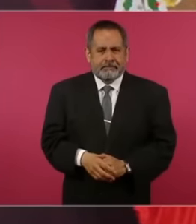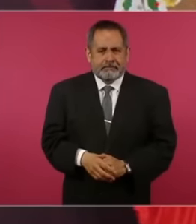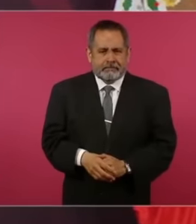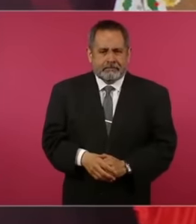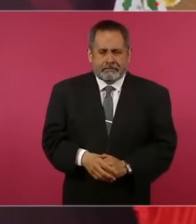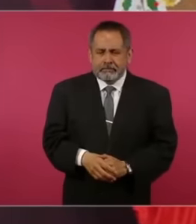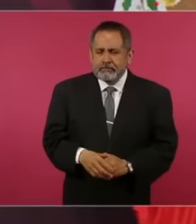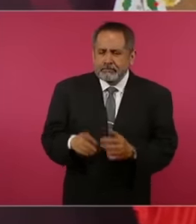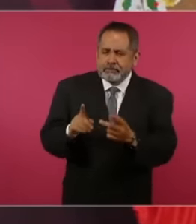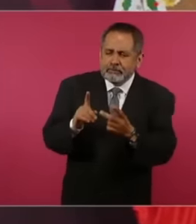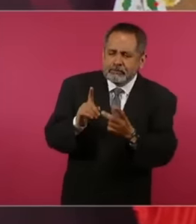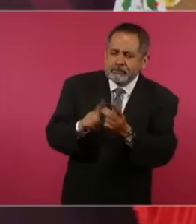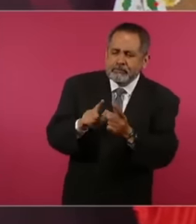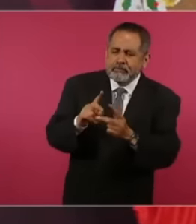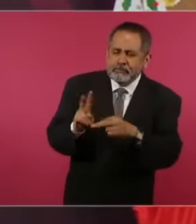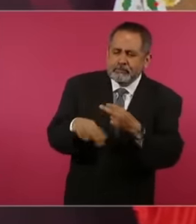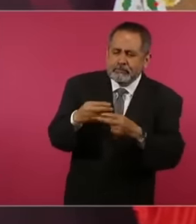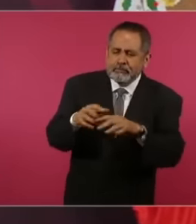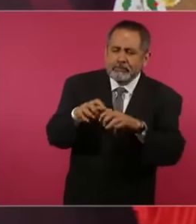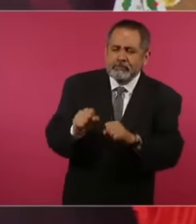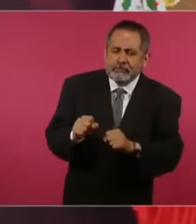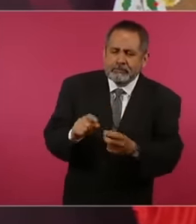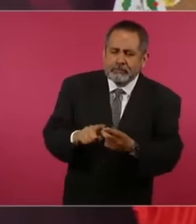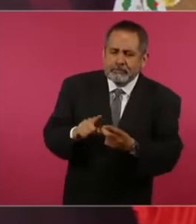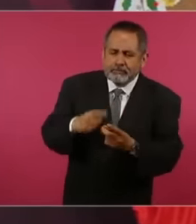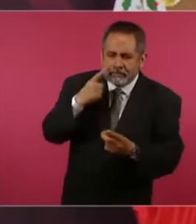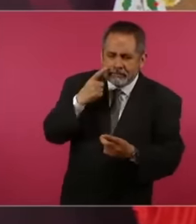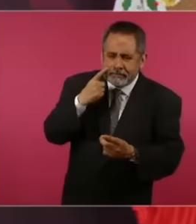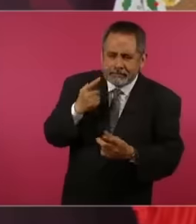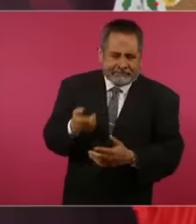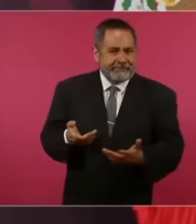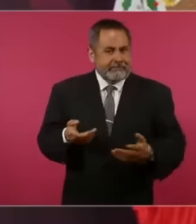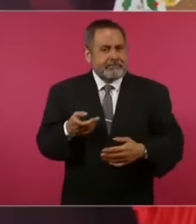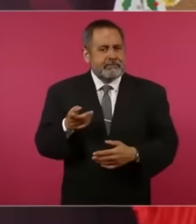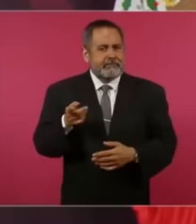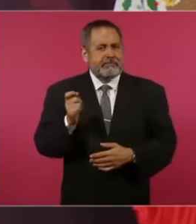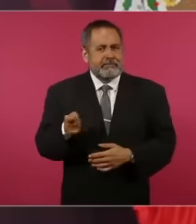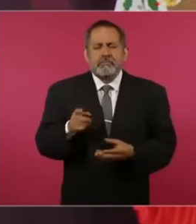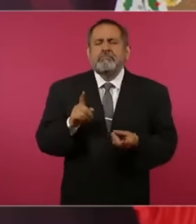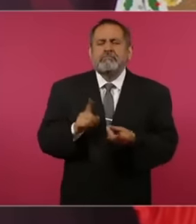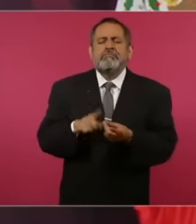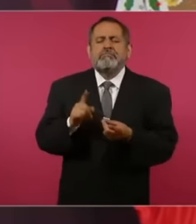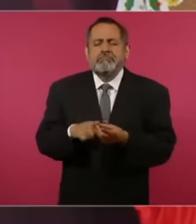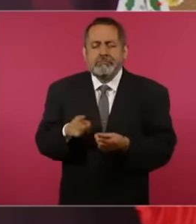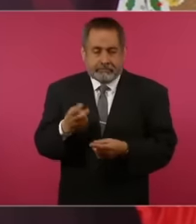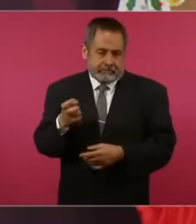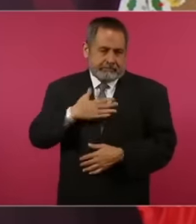brother wherever